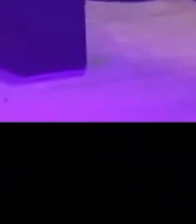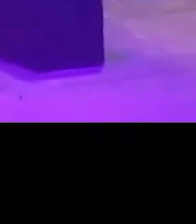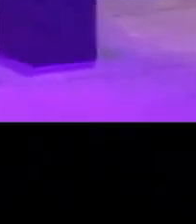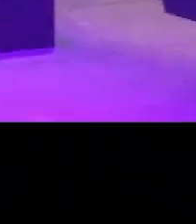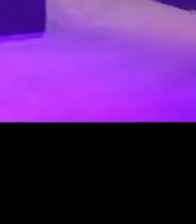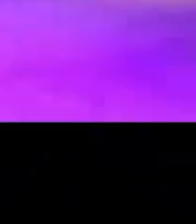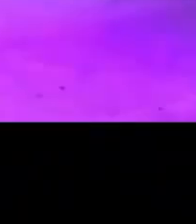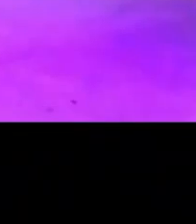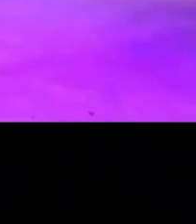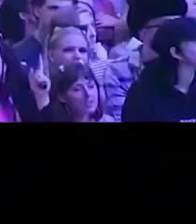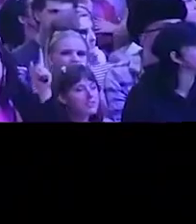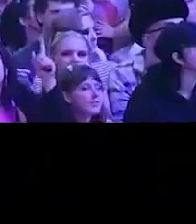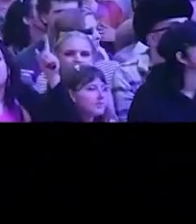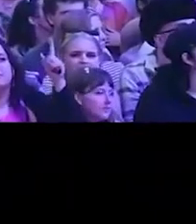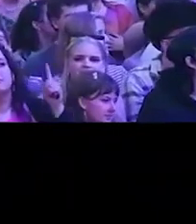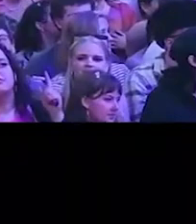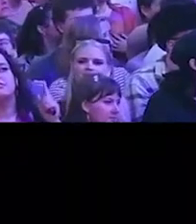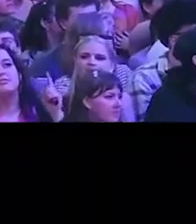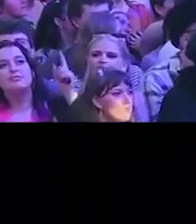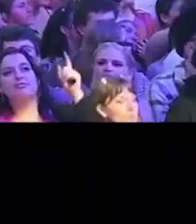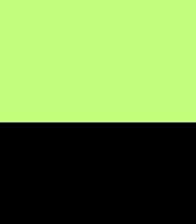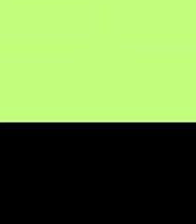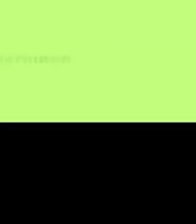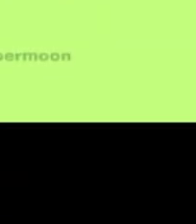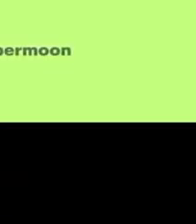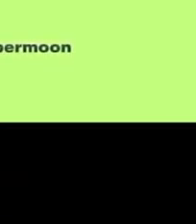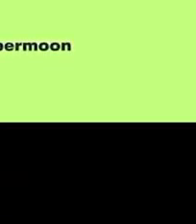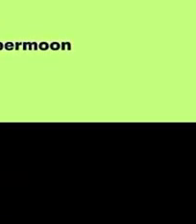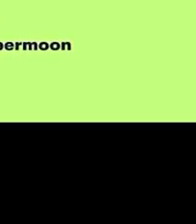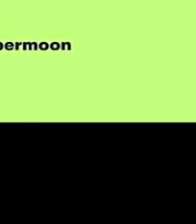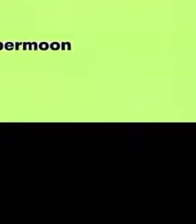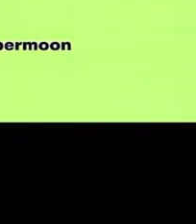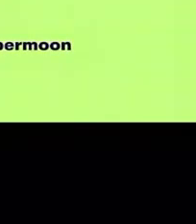Creative Australia is for us all.